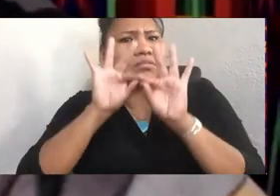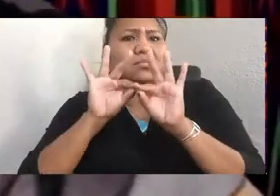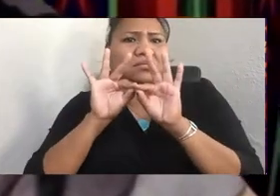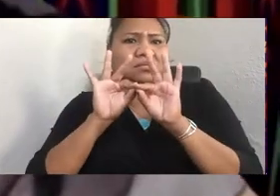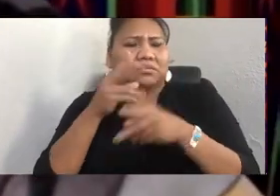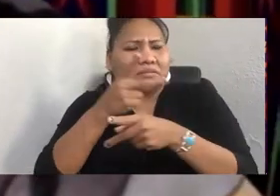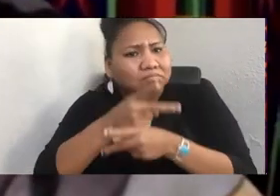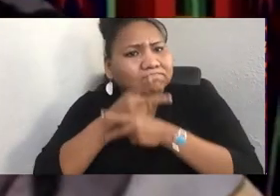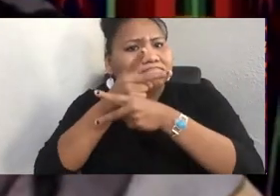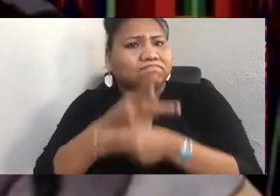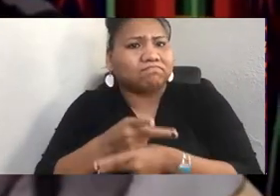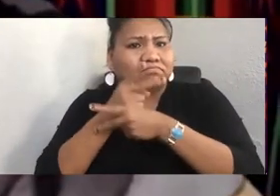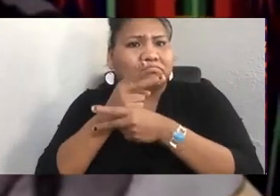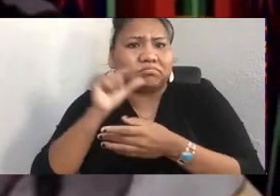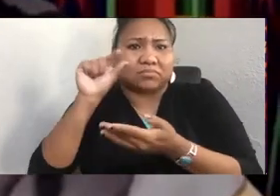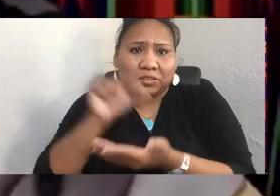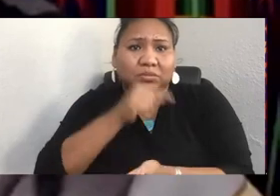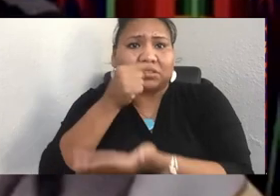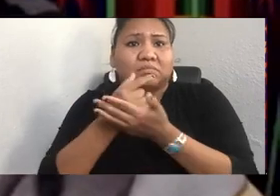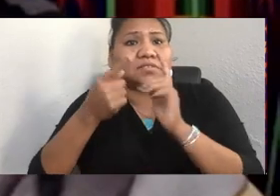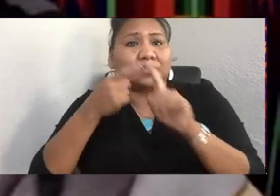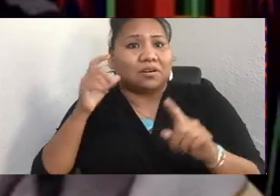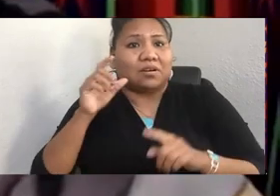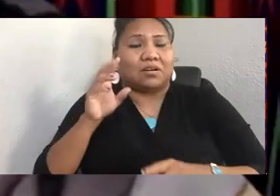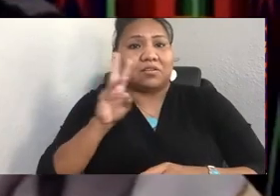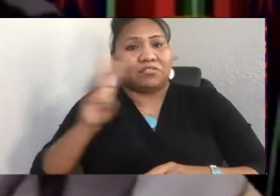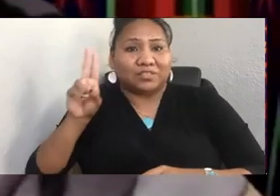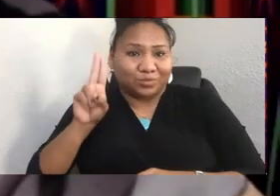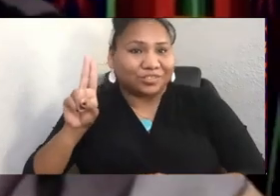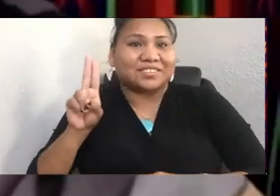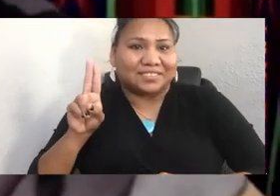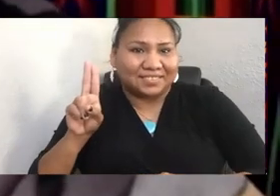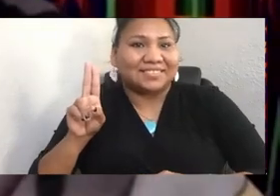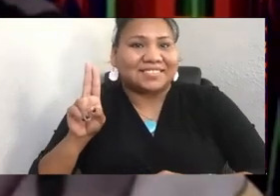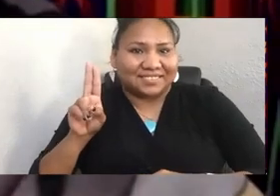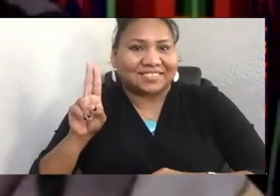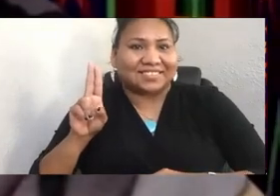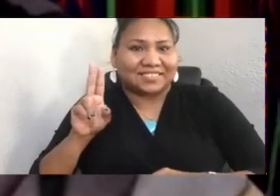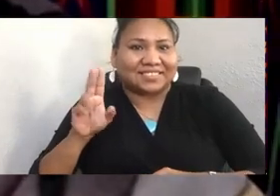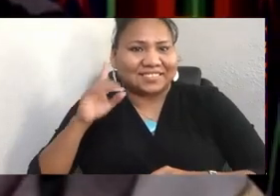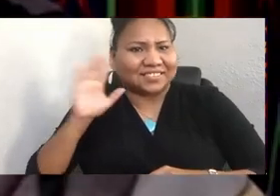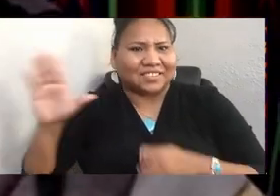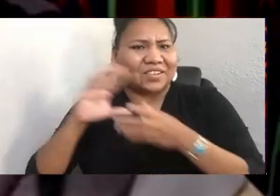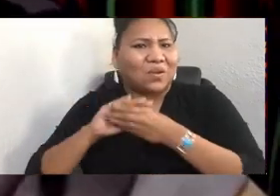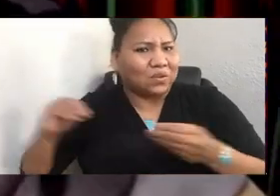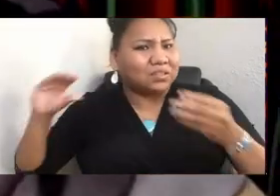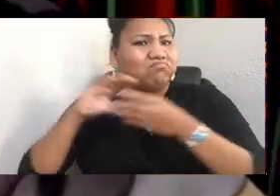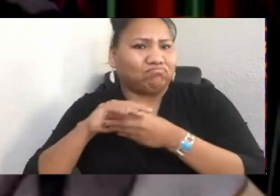a graduate of Western Washington University. And I've heard her story. She shared with me her story.